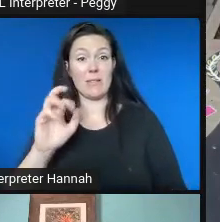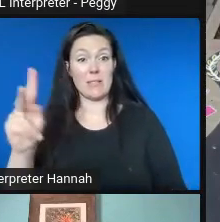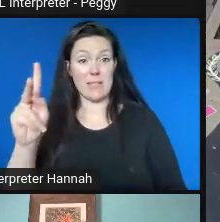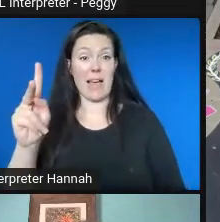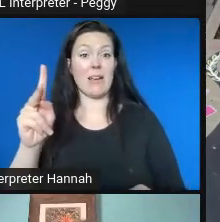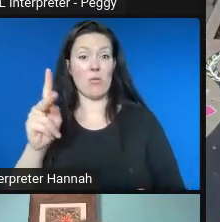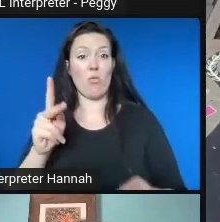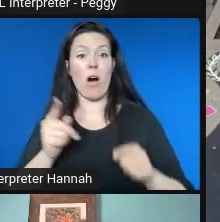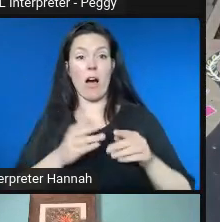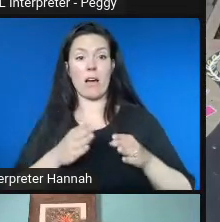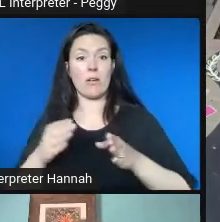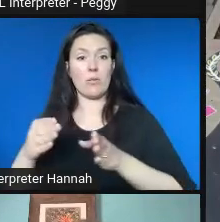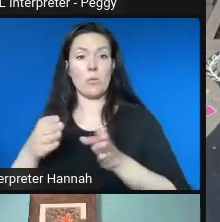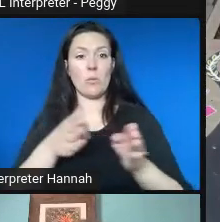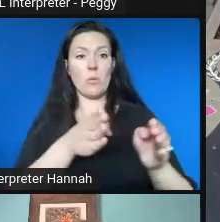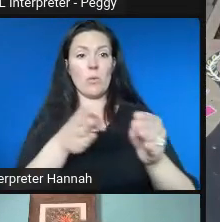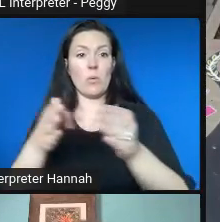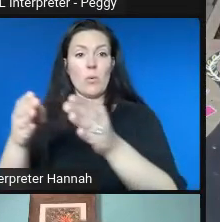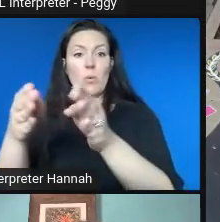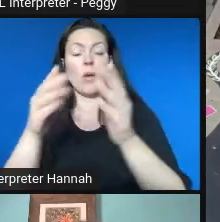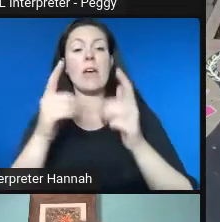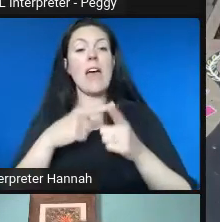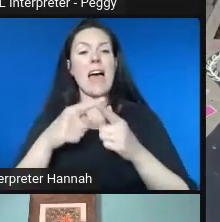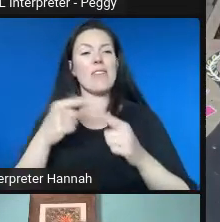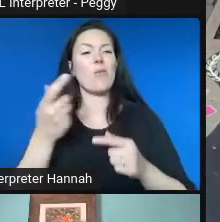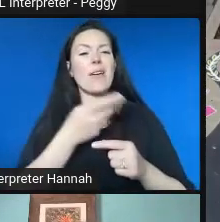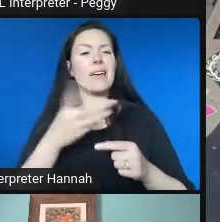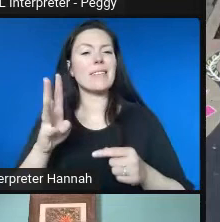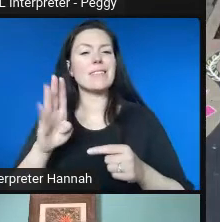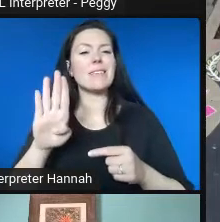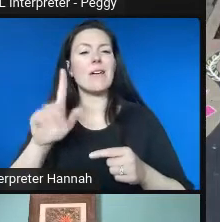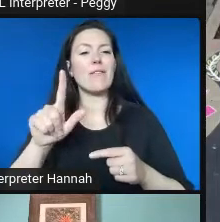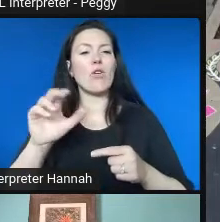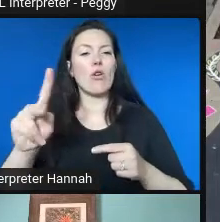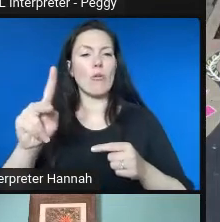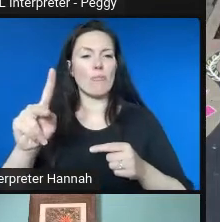series of block parties that were hosted throughout the neighborhood.